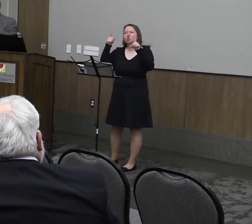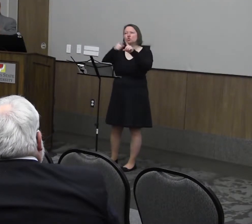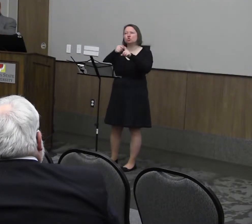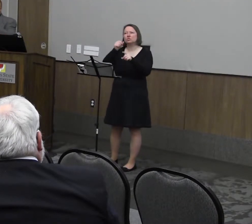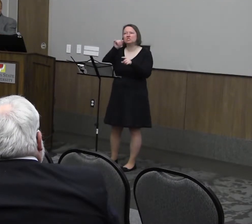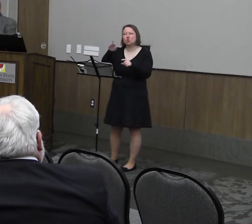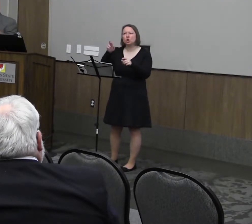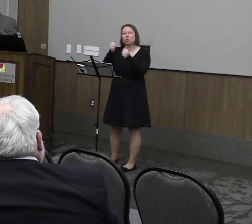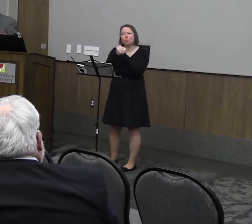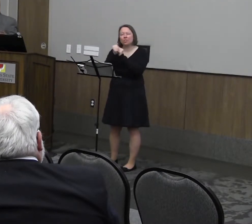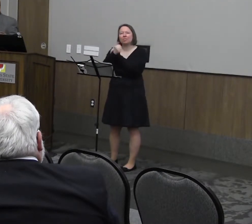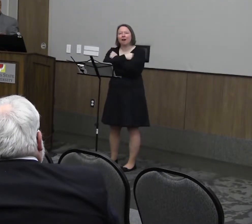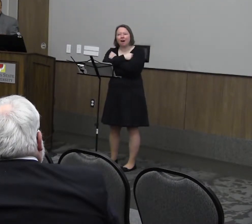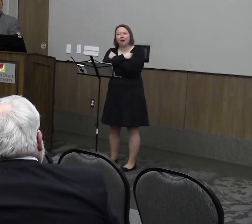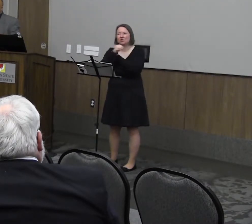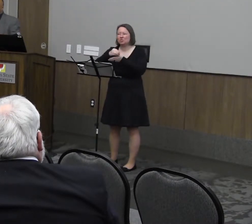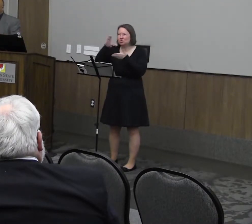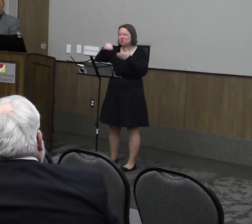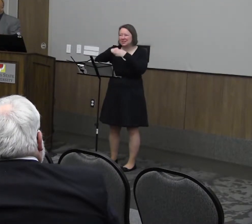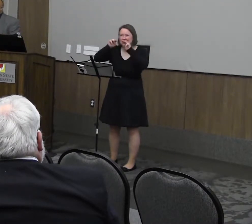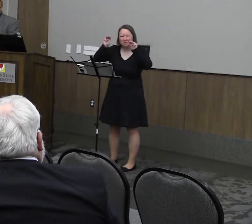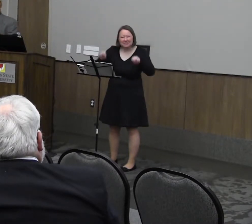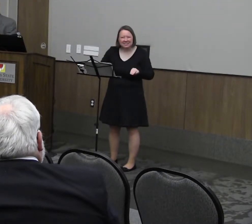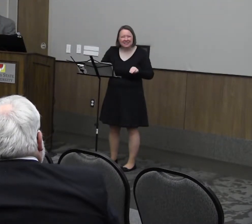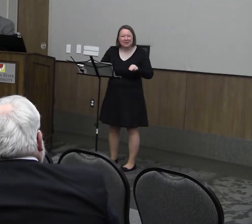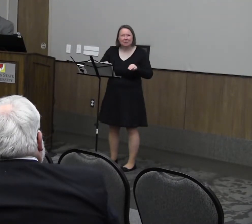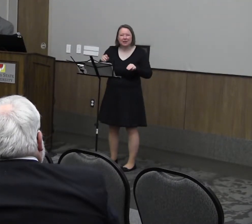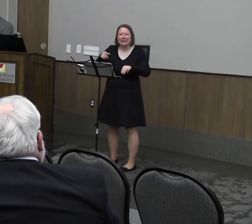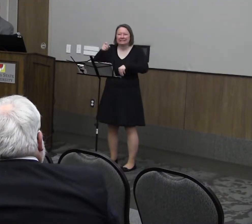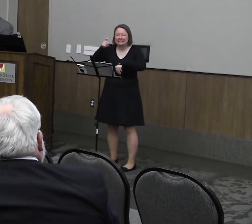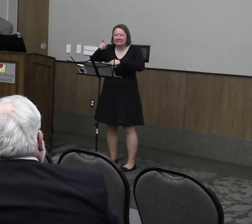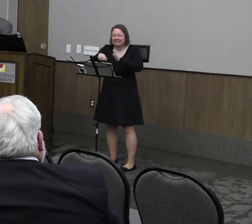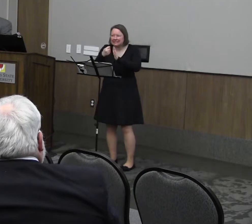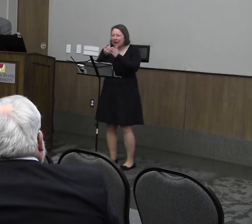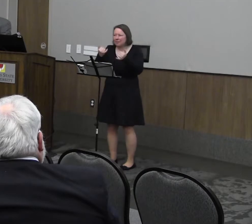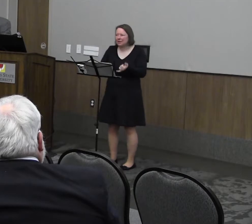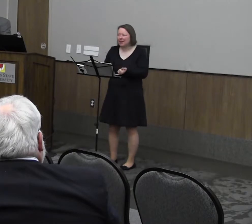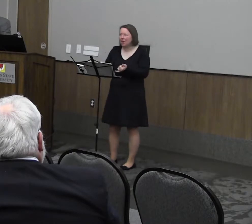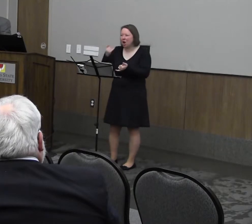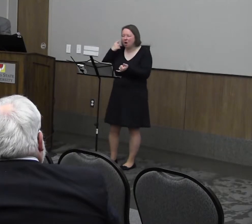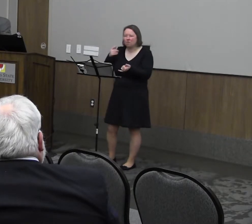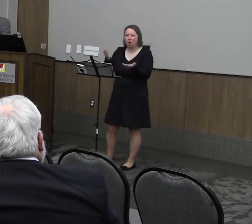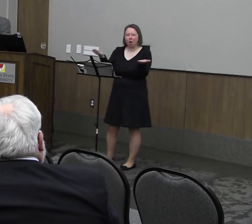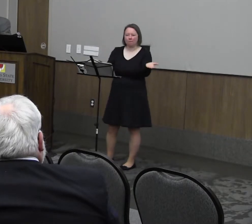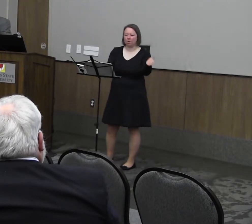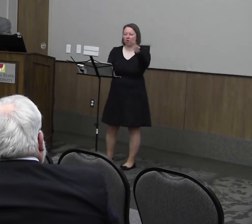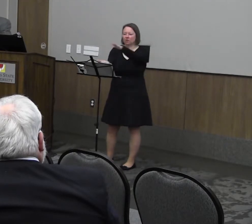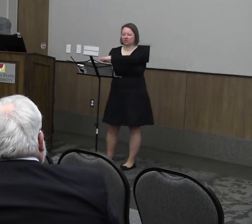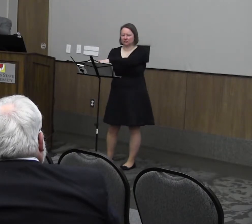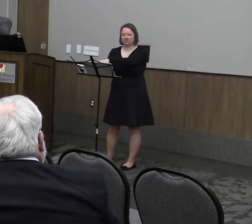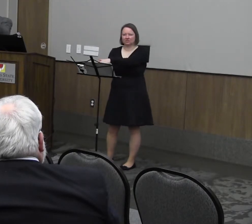and the students in the museum. "The time has come for closing books and long last looks must